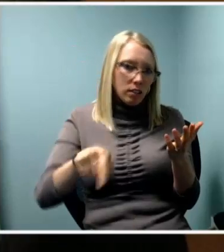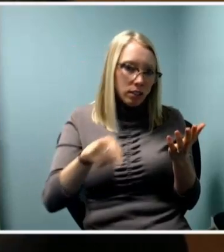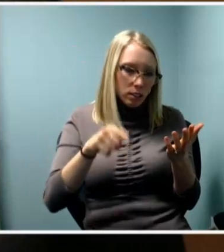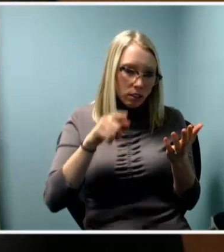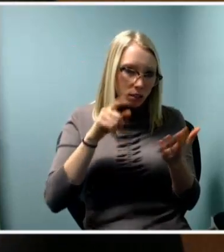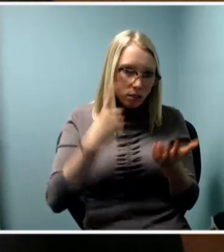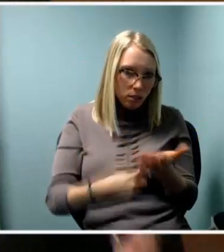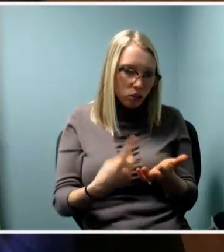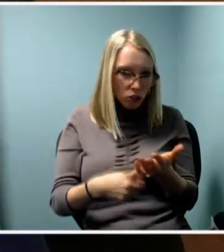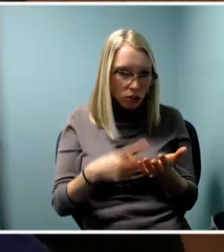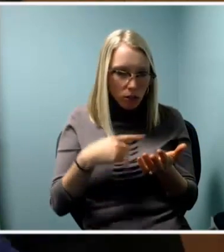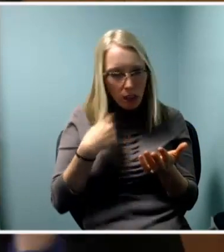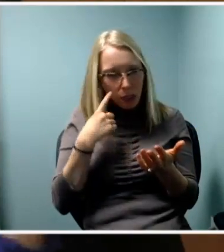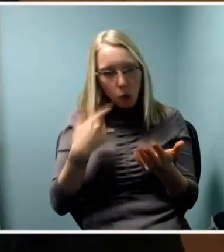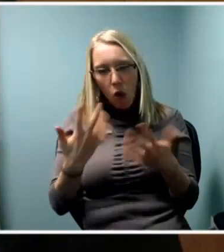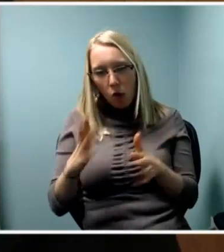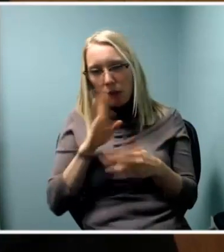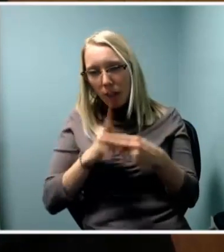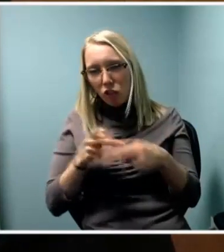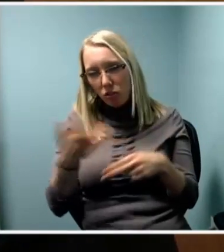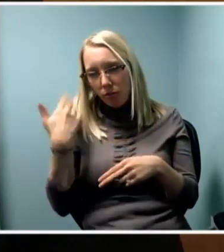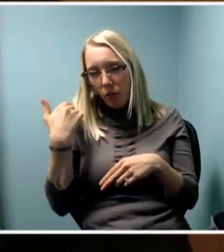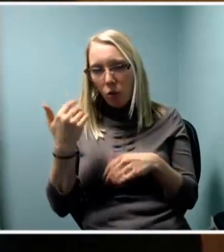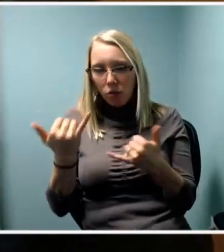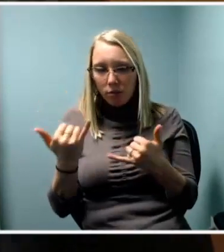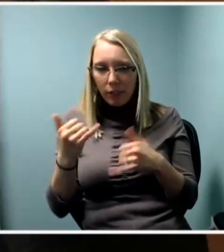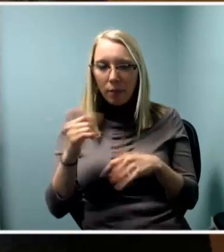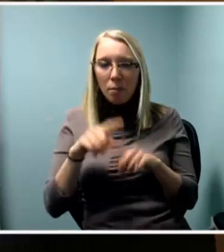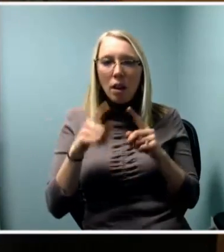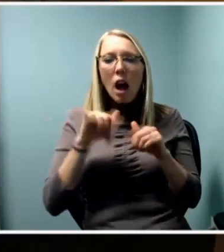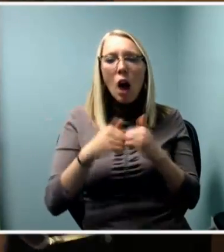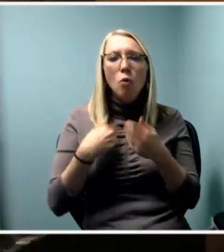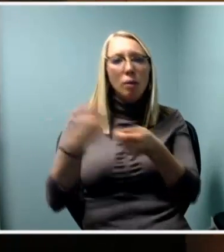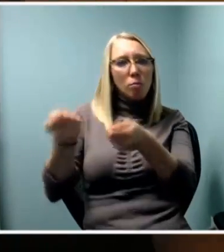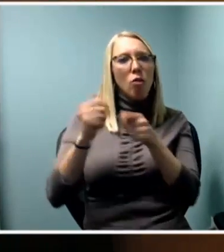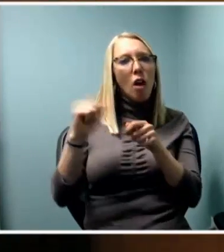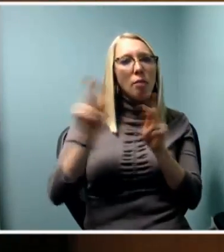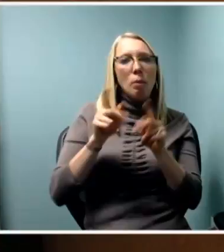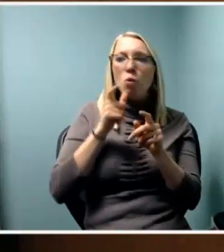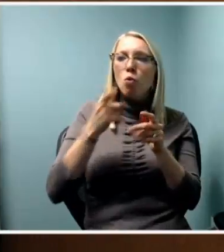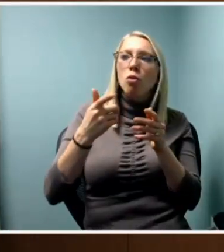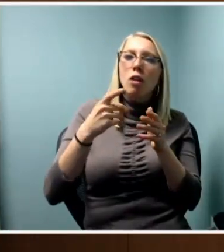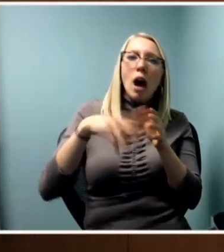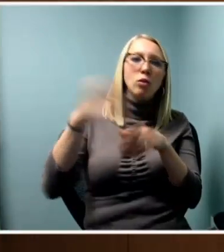but how do we get people from other places in on this conversation and expand it and scale it up.